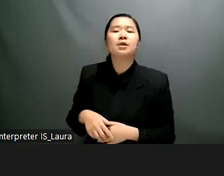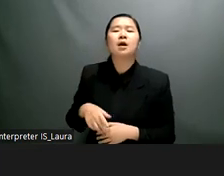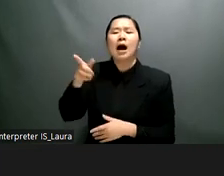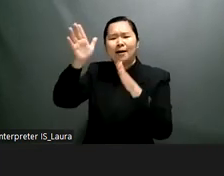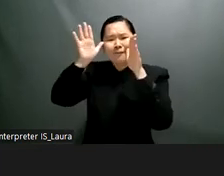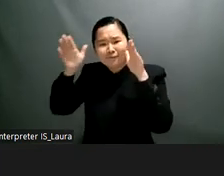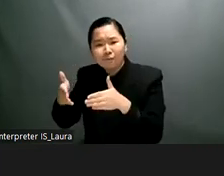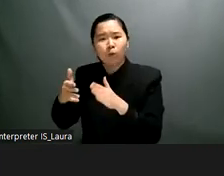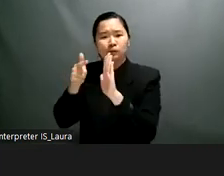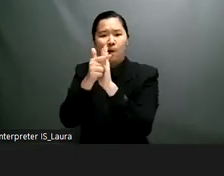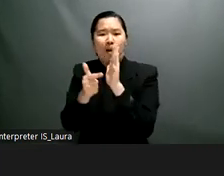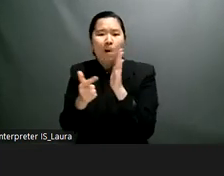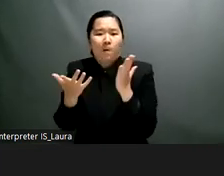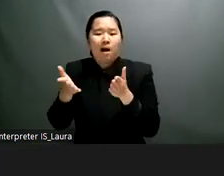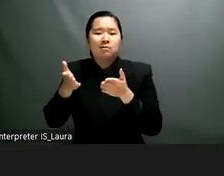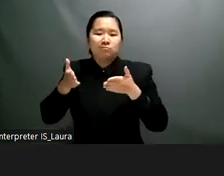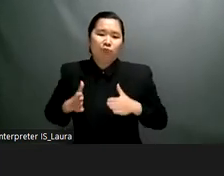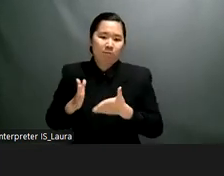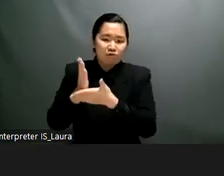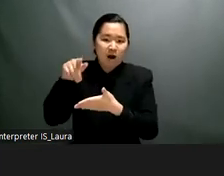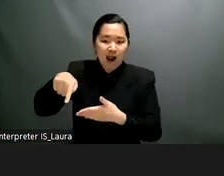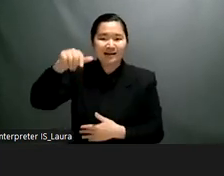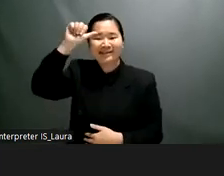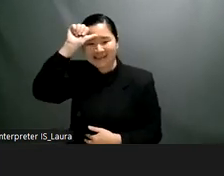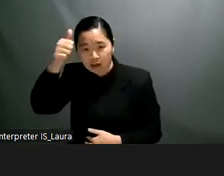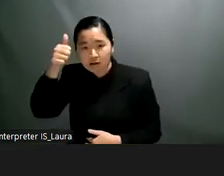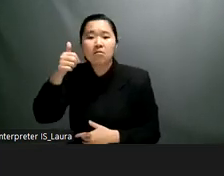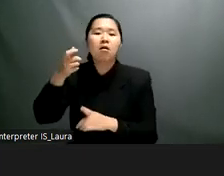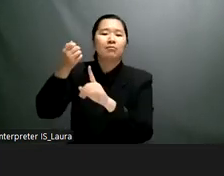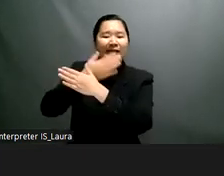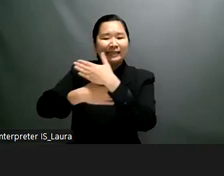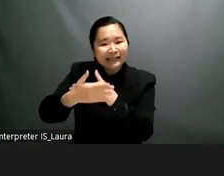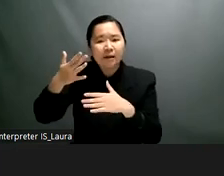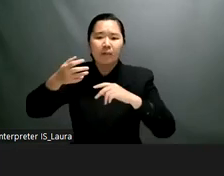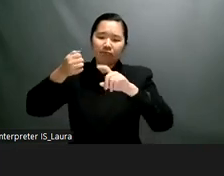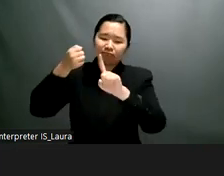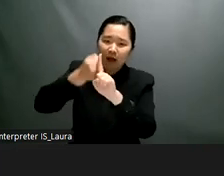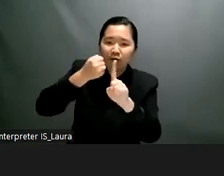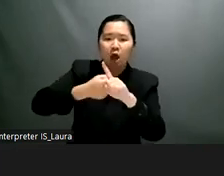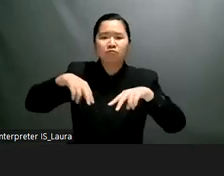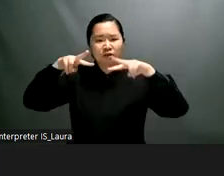thank you good morning good afternoon good evening i'd like to thank the civil society